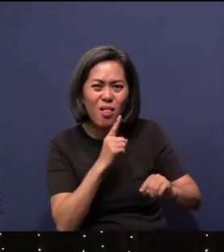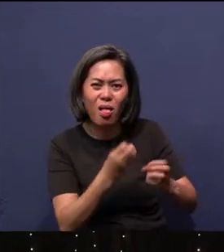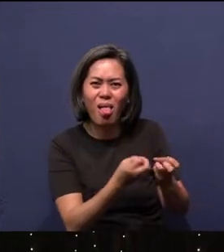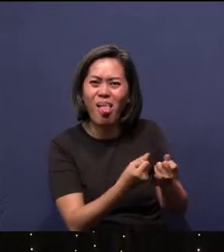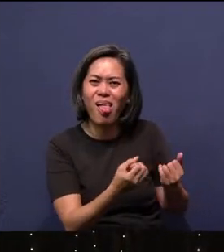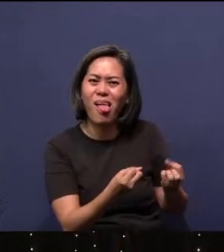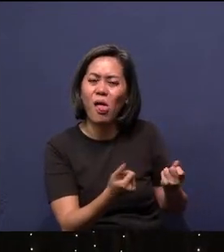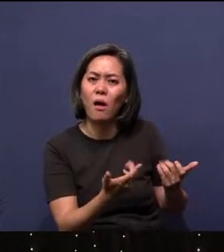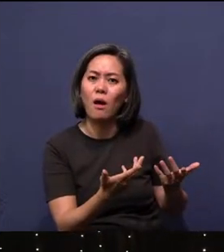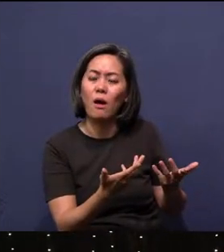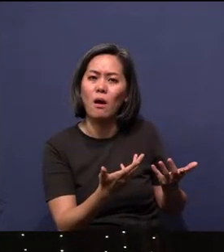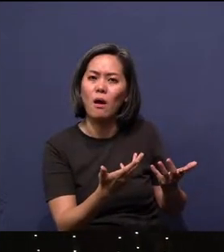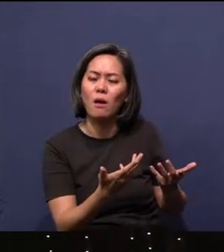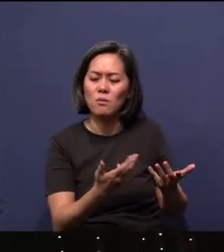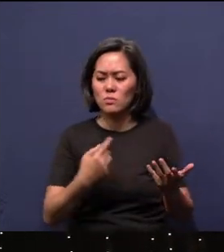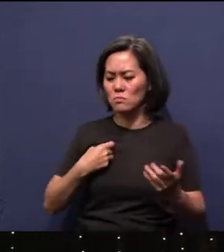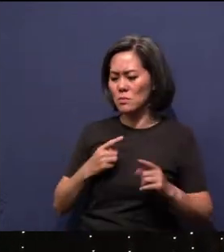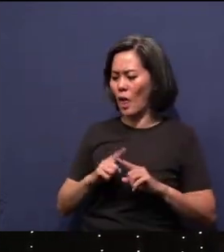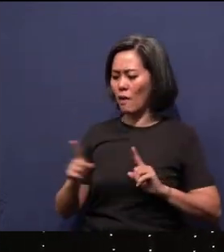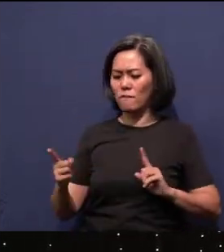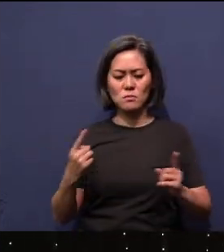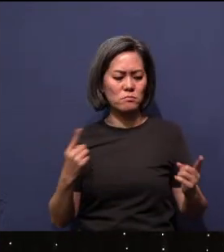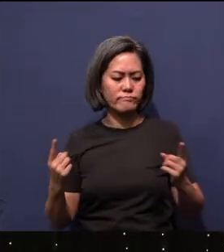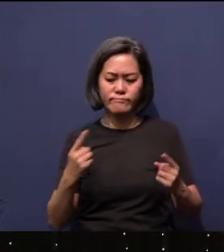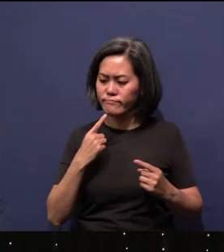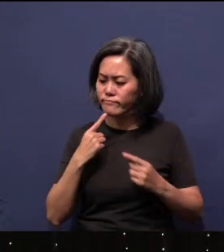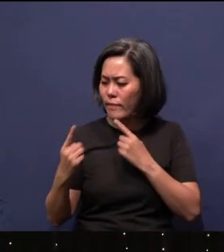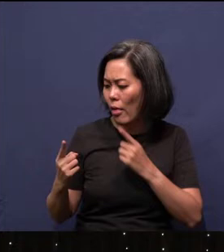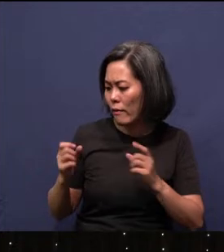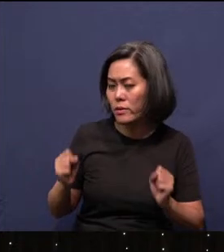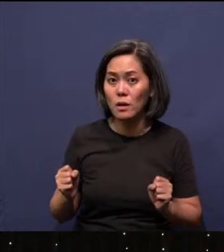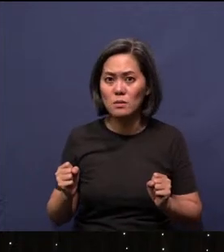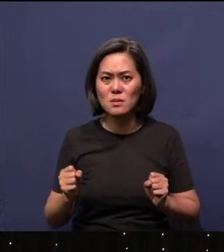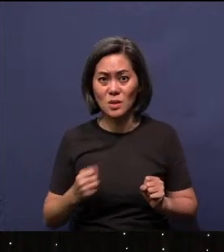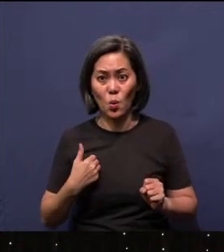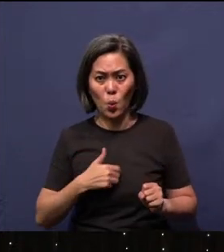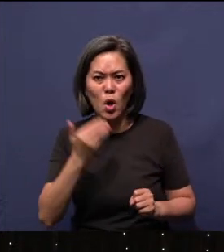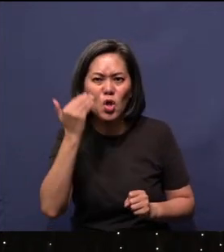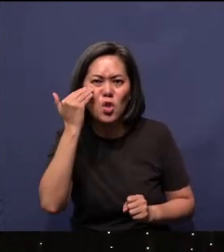Can we tell the difference? Can we truly tell the difference between the truths